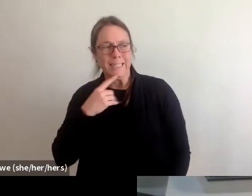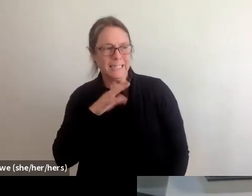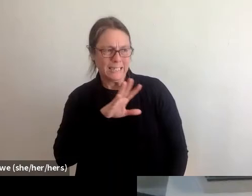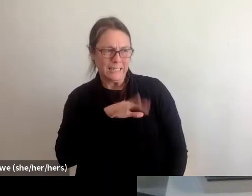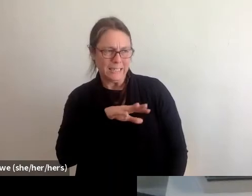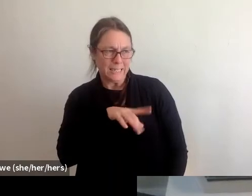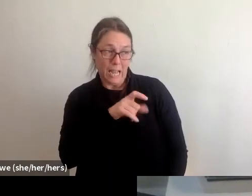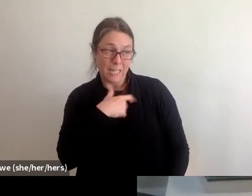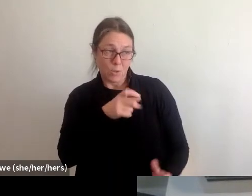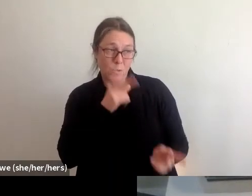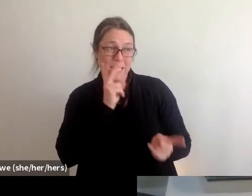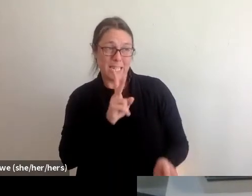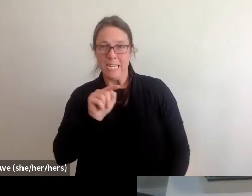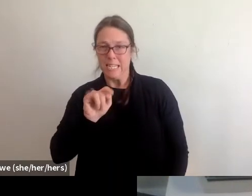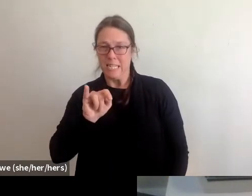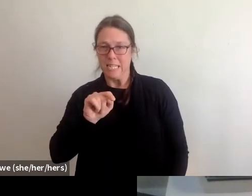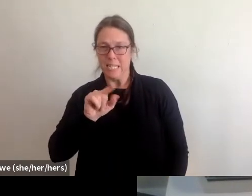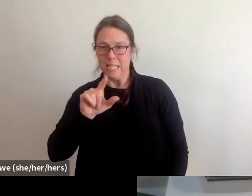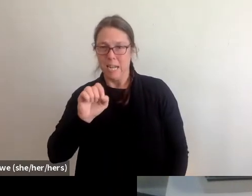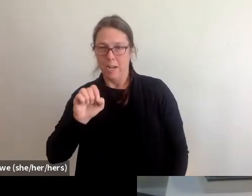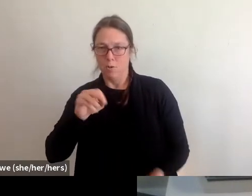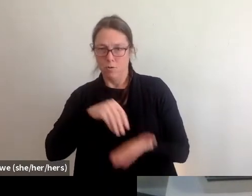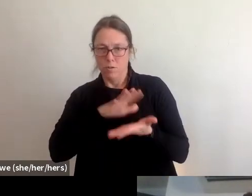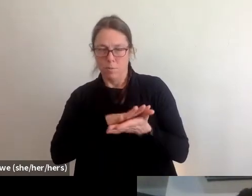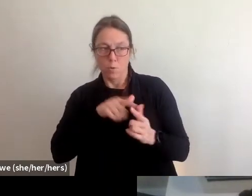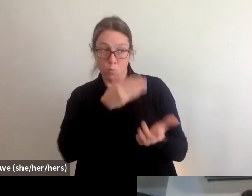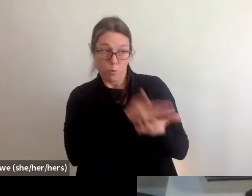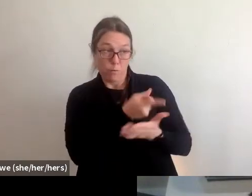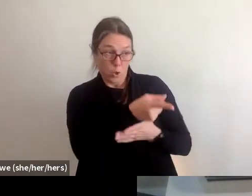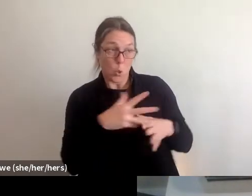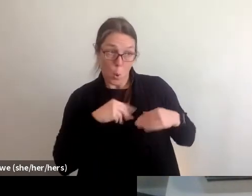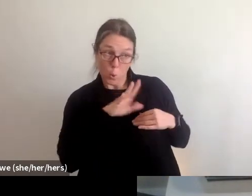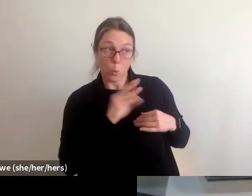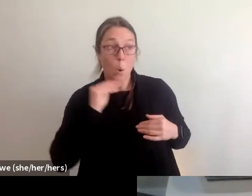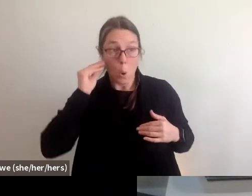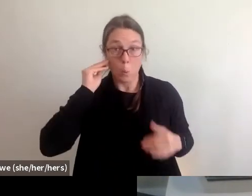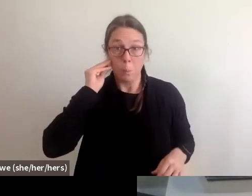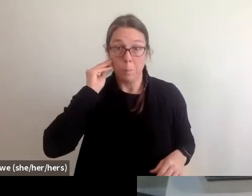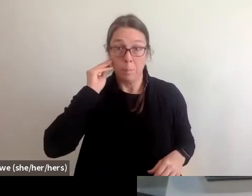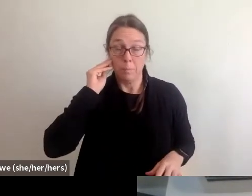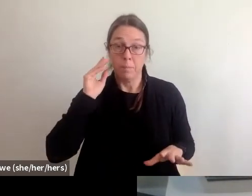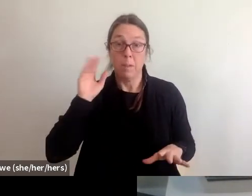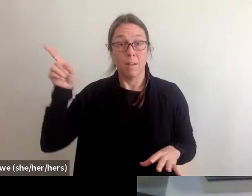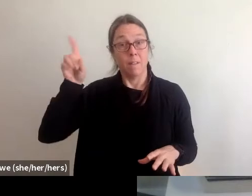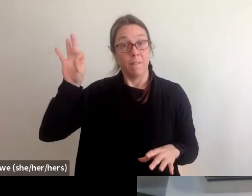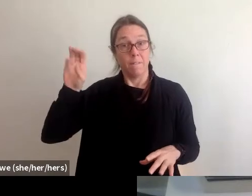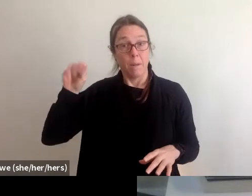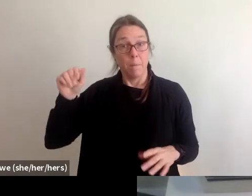to see that title document to prove that you actually own the home that you are saying that you do.